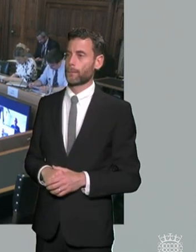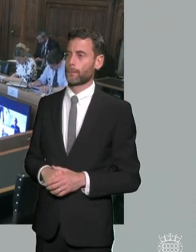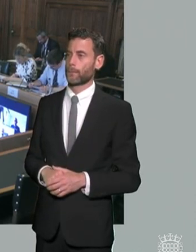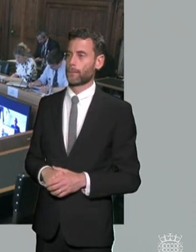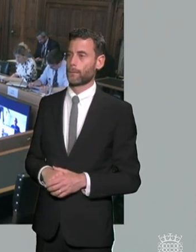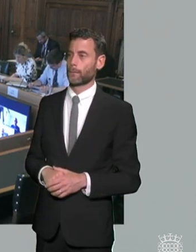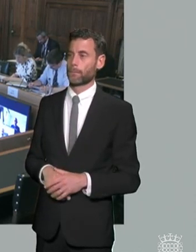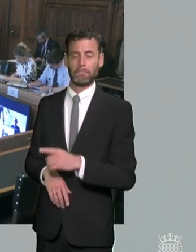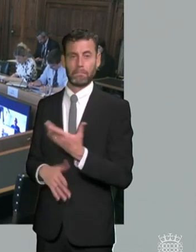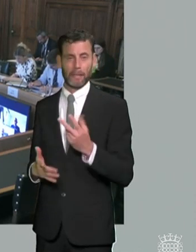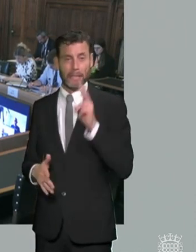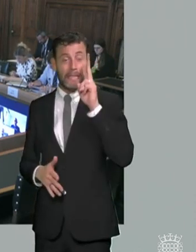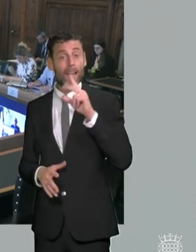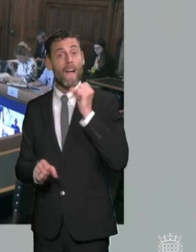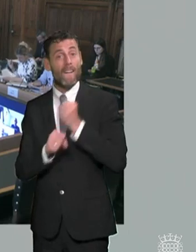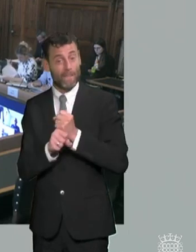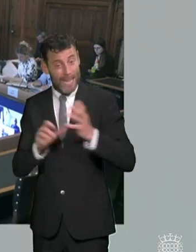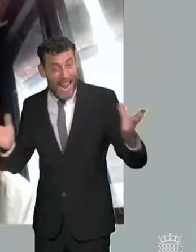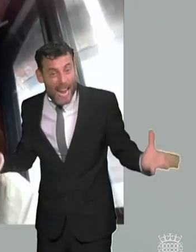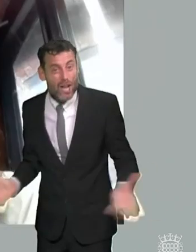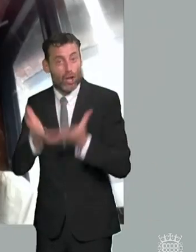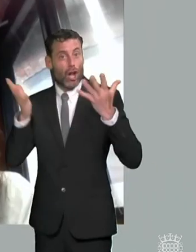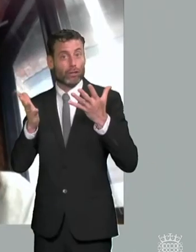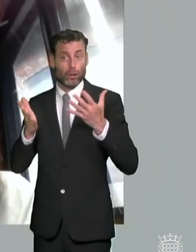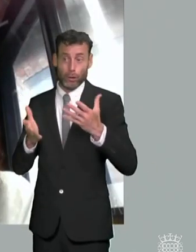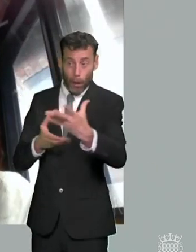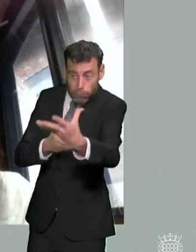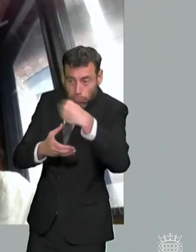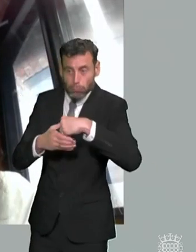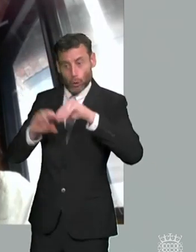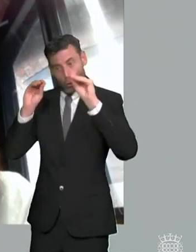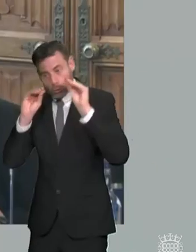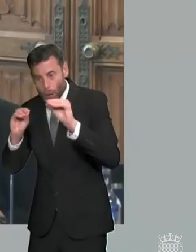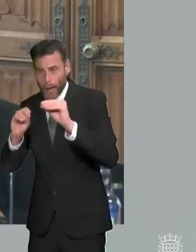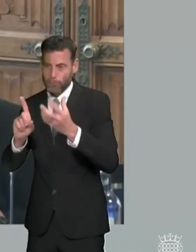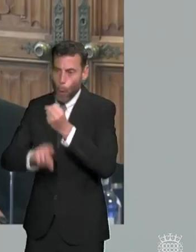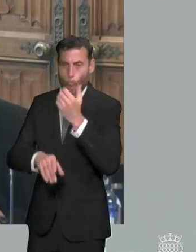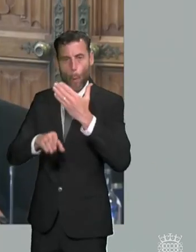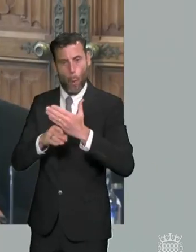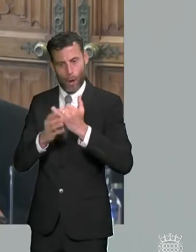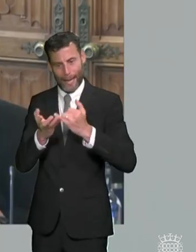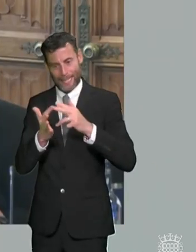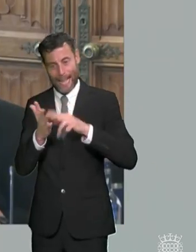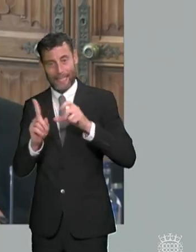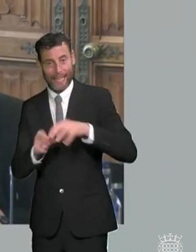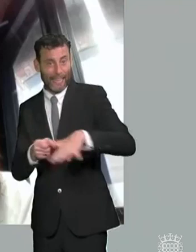i see that okay to be honest you don't think it's addressed within the within the review no okay